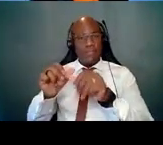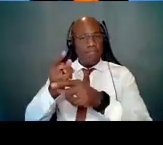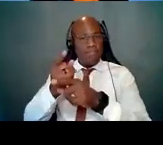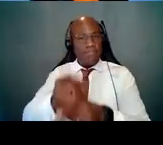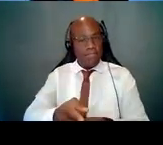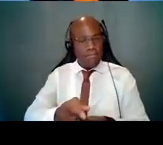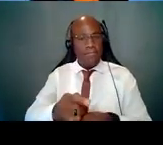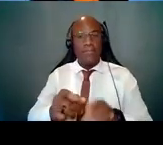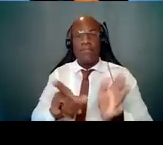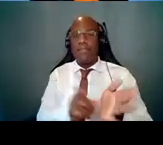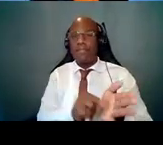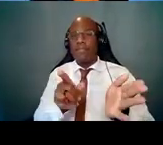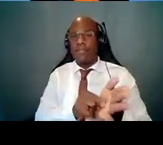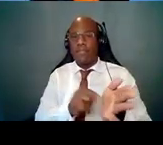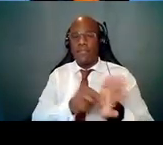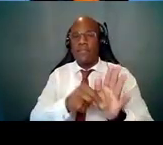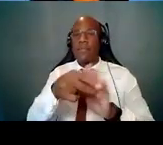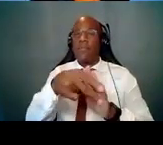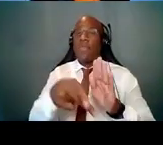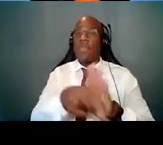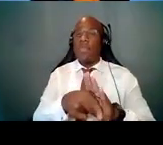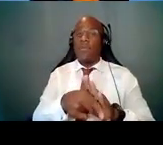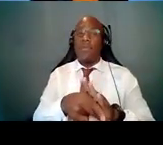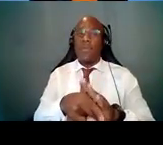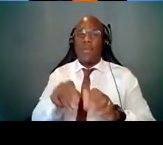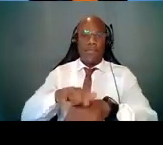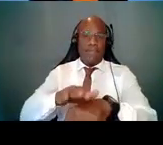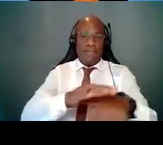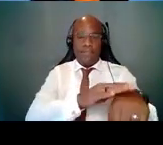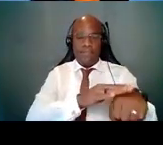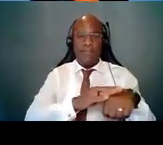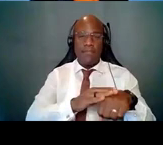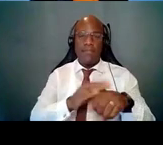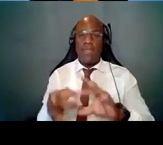that are of relevance to the NIH community.